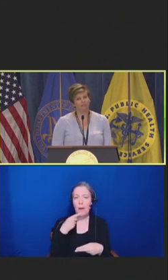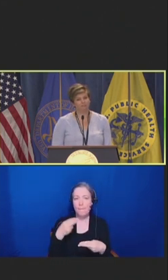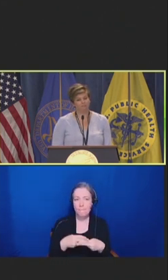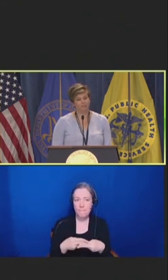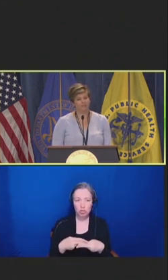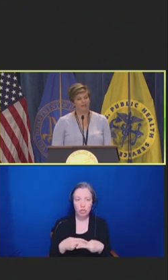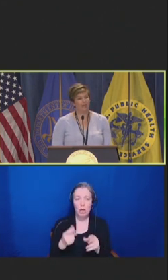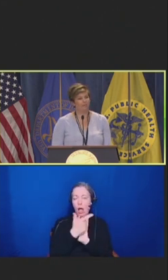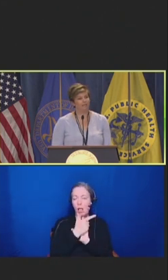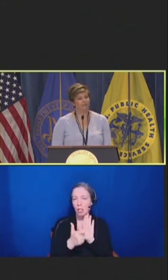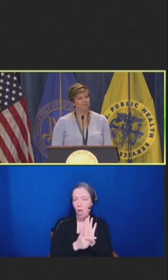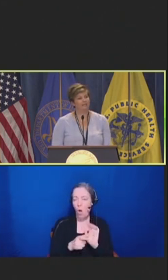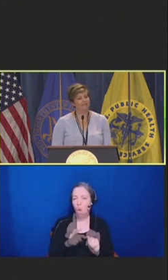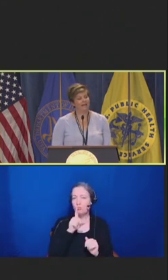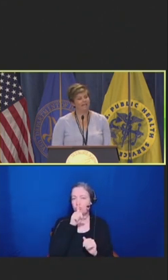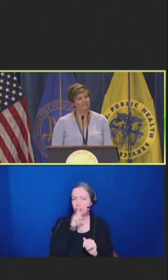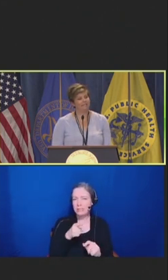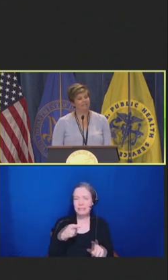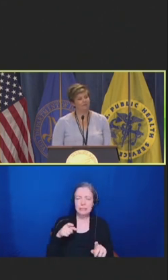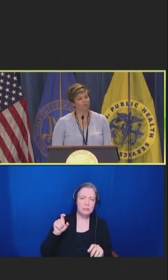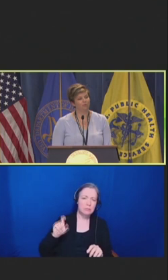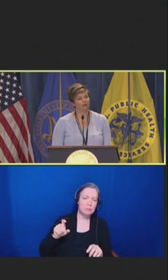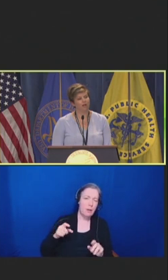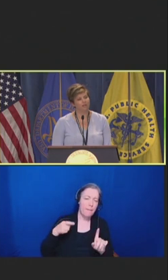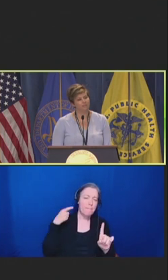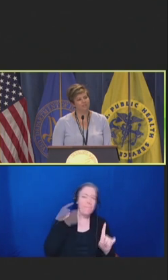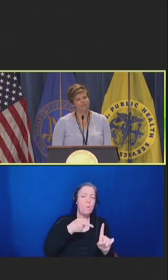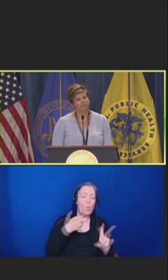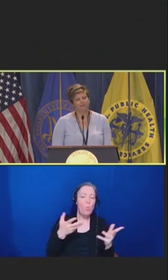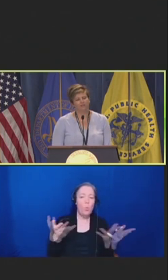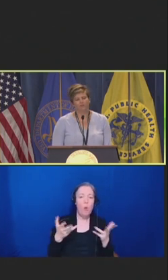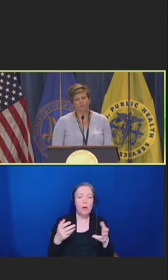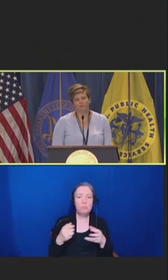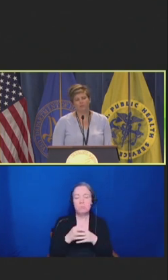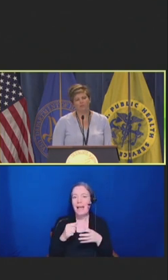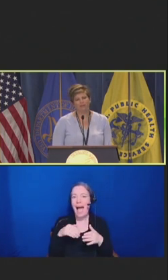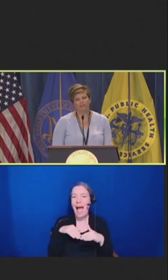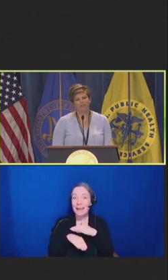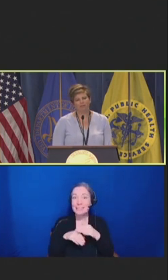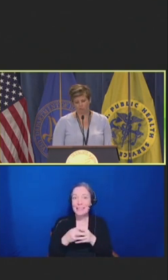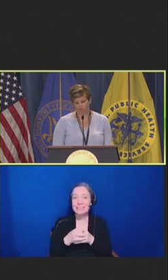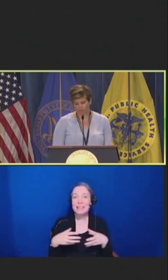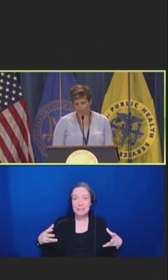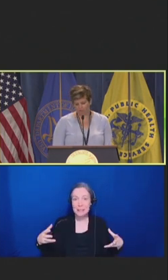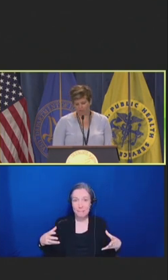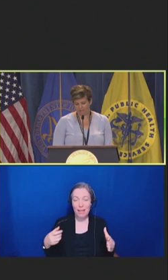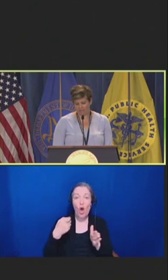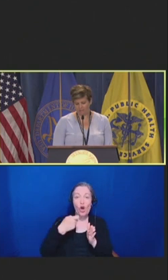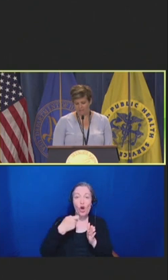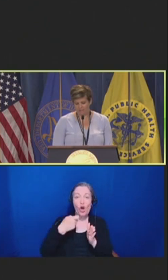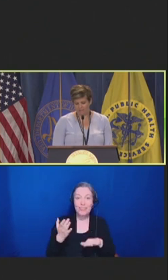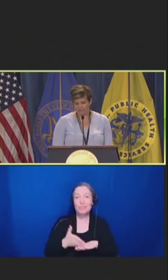meant to help expand access and improve costs for people with Medicare and prescription drugs.